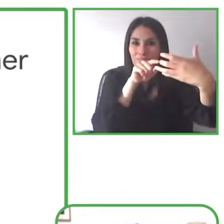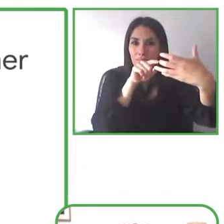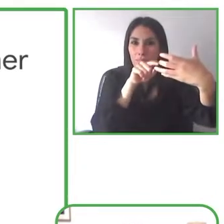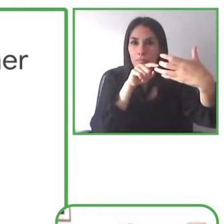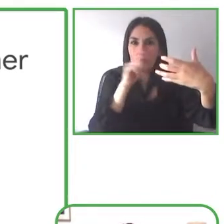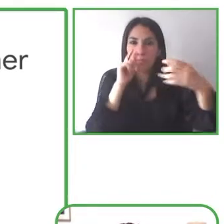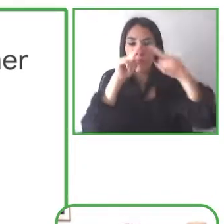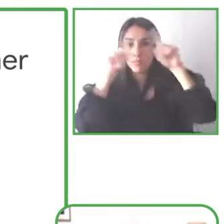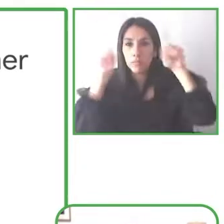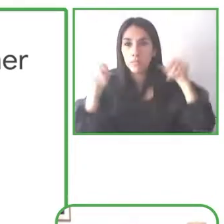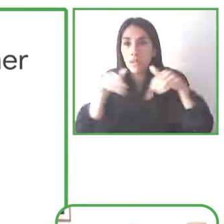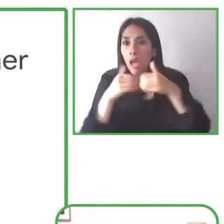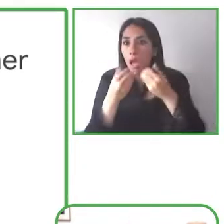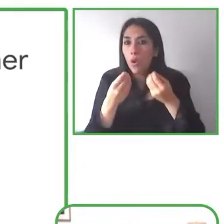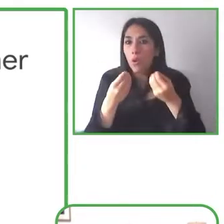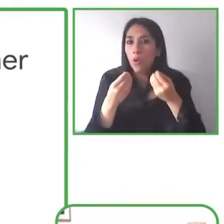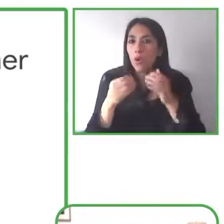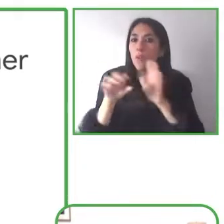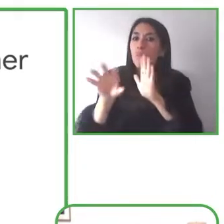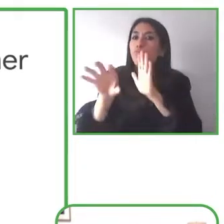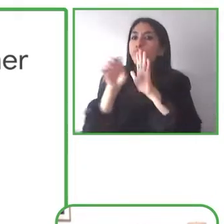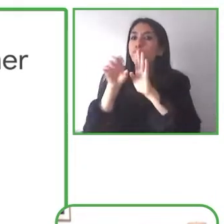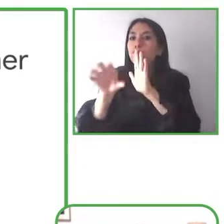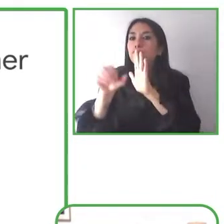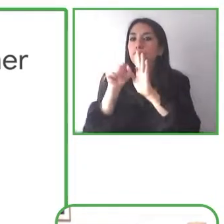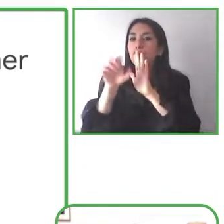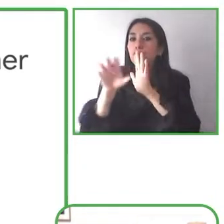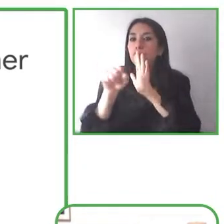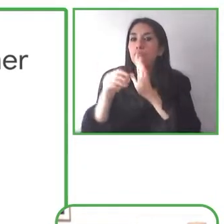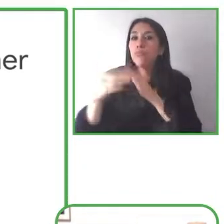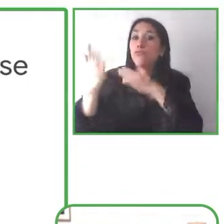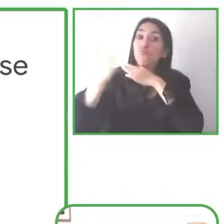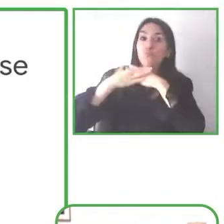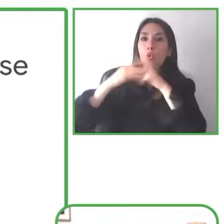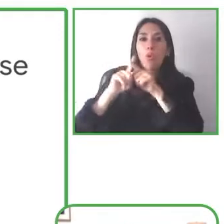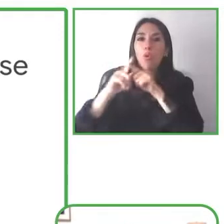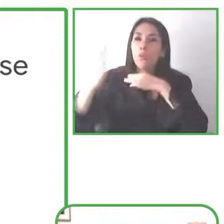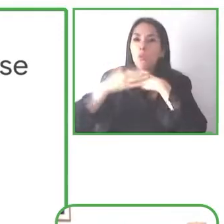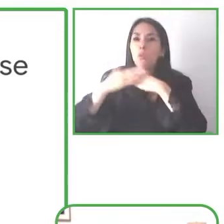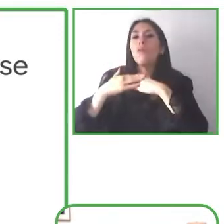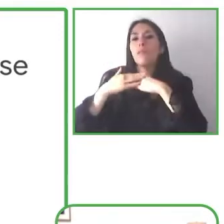app more accessible to users with disabilities.